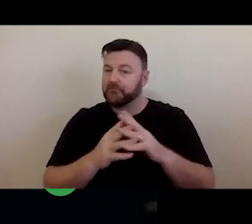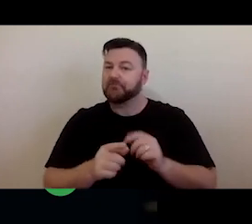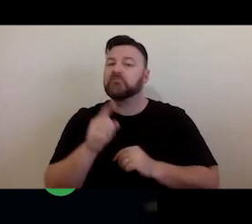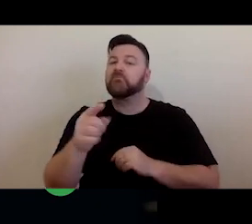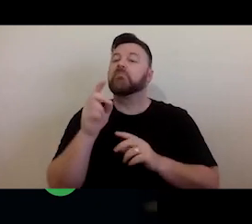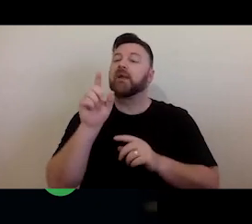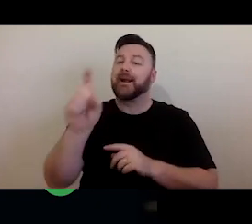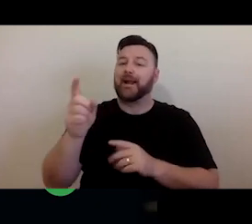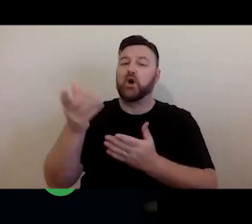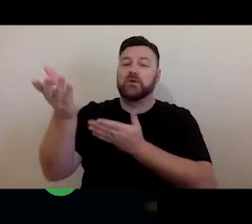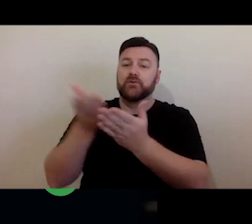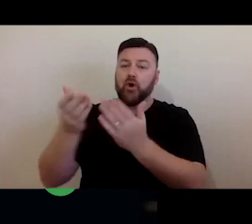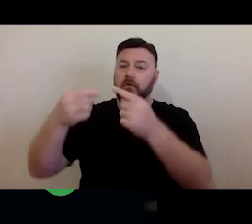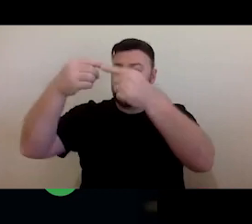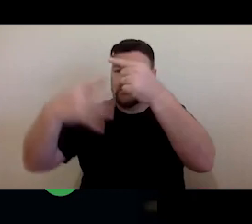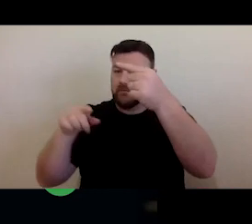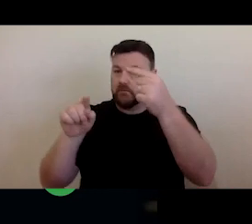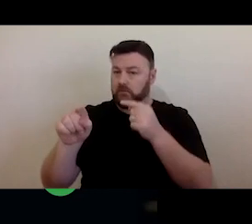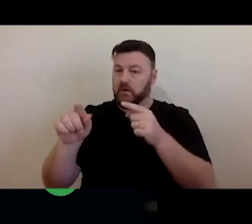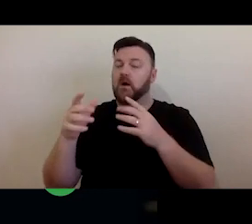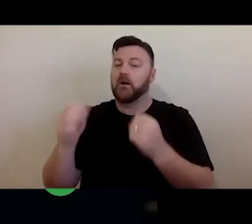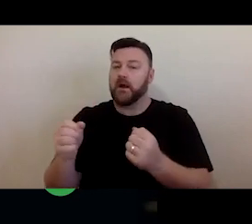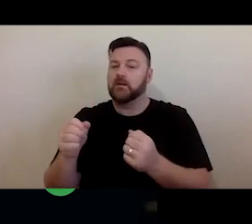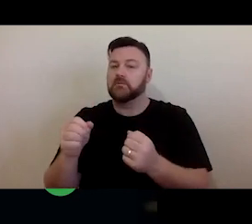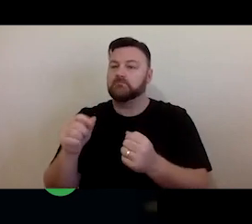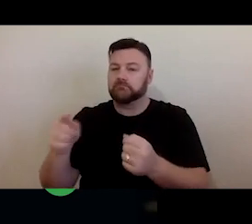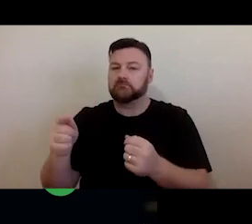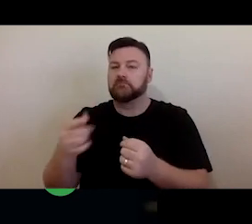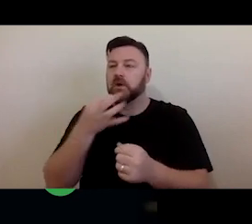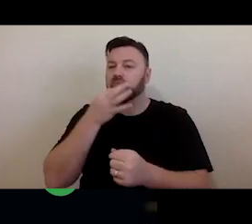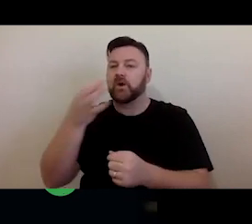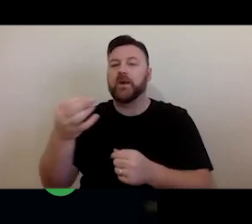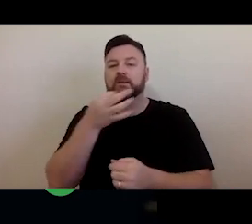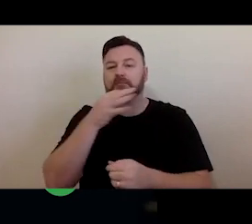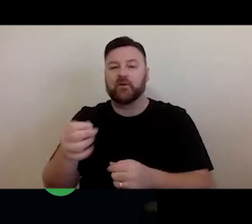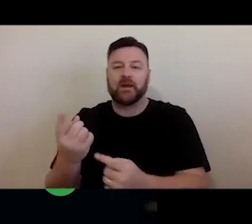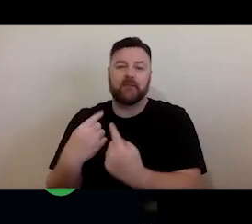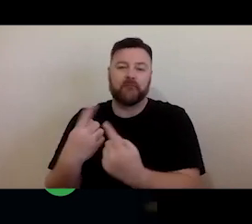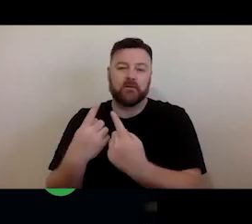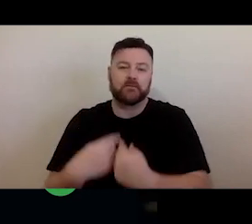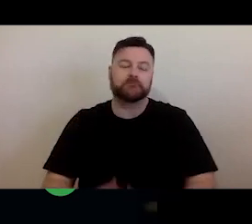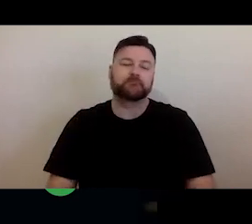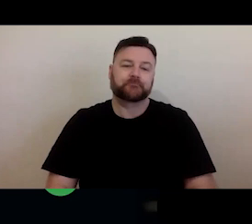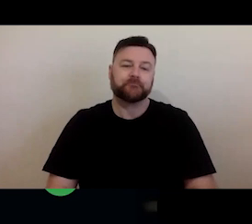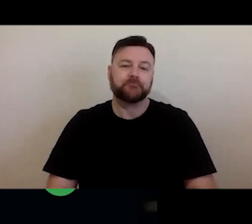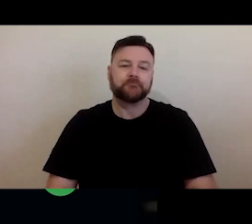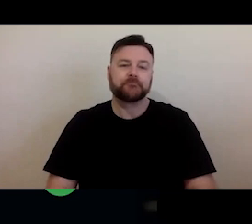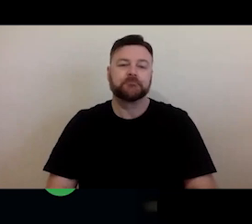information on how to request advice through that service.